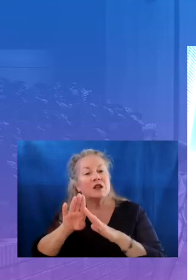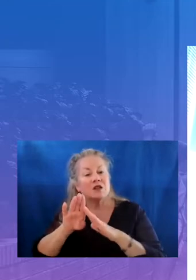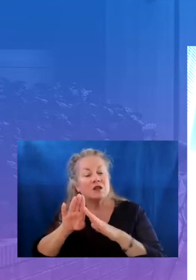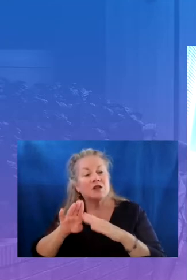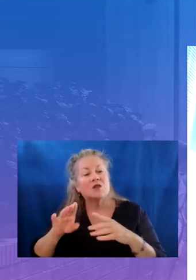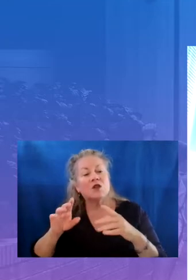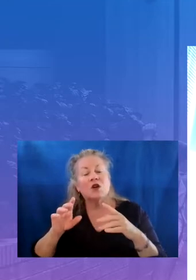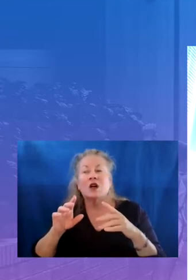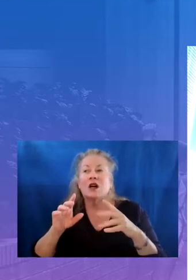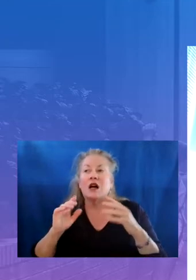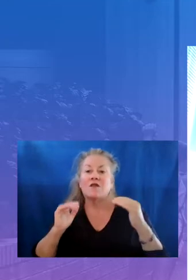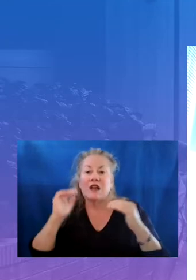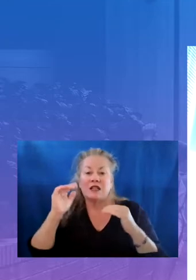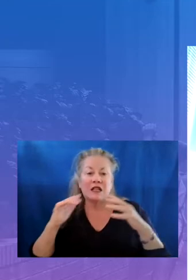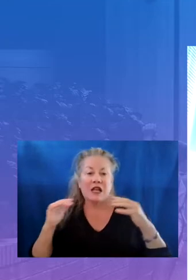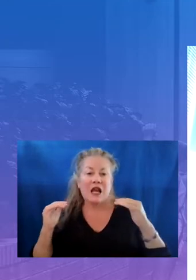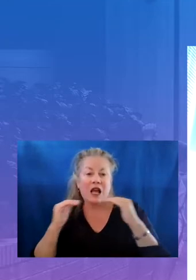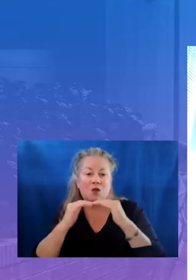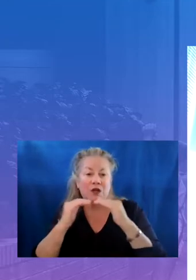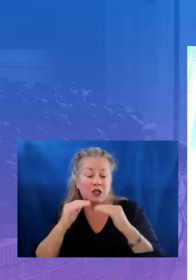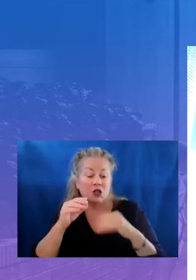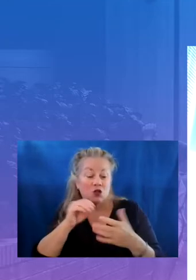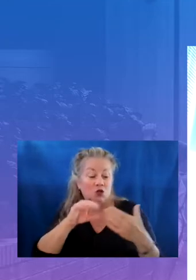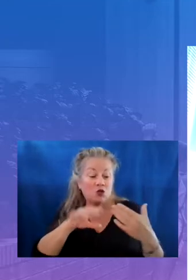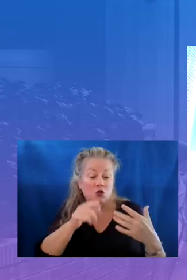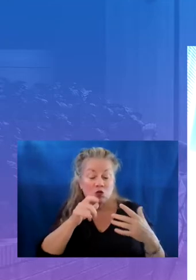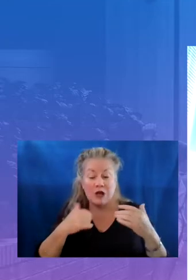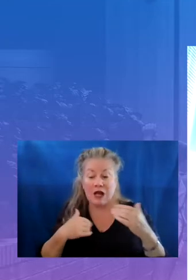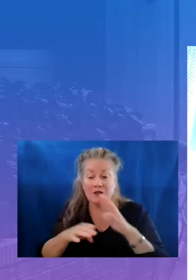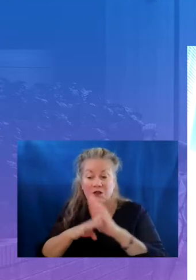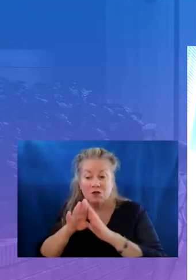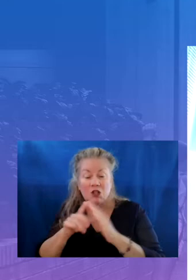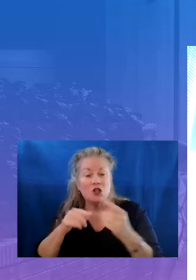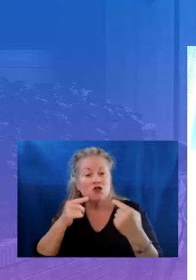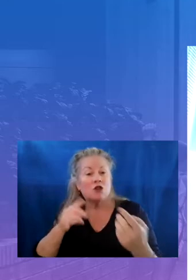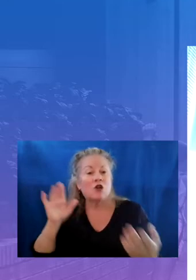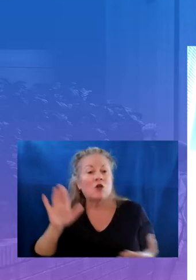students who experience acceleration struggled less and learned more than students who started